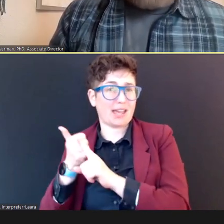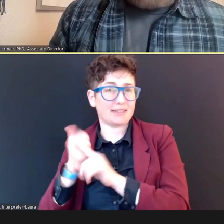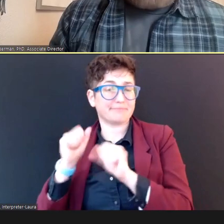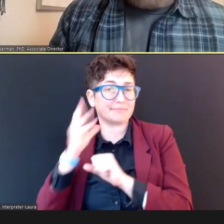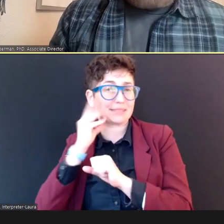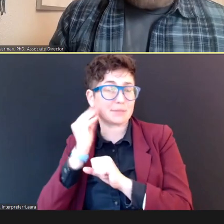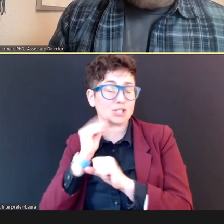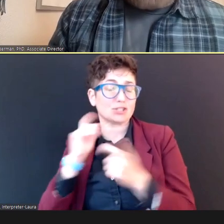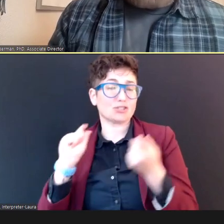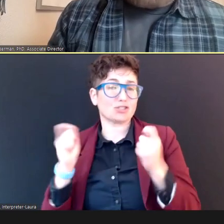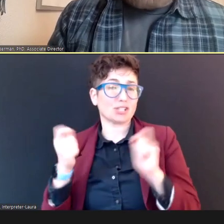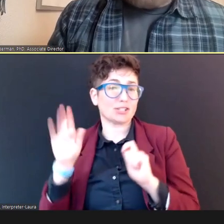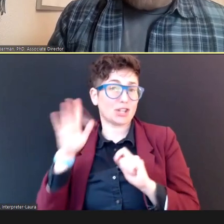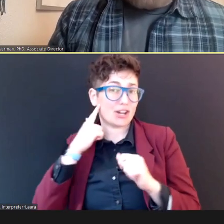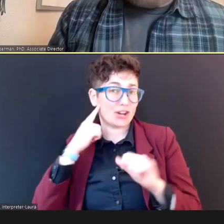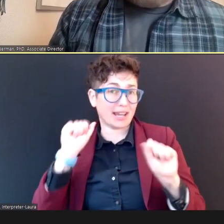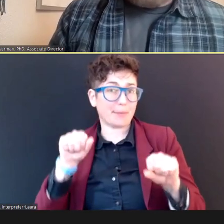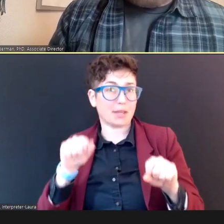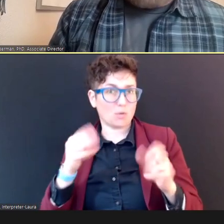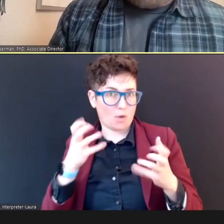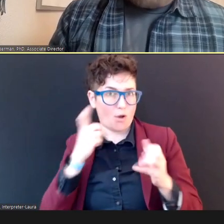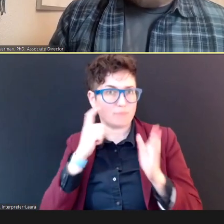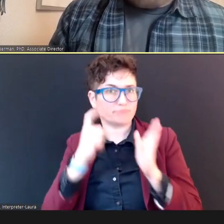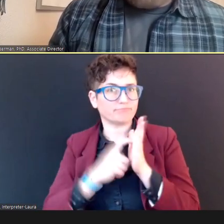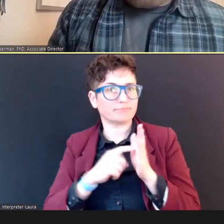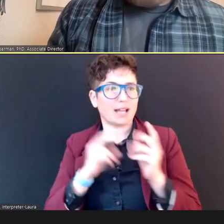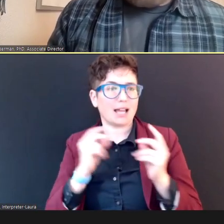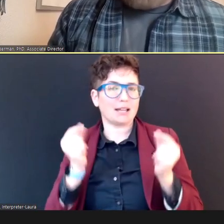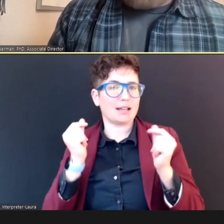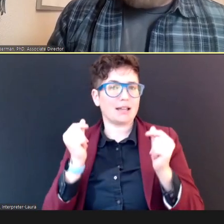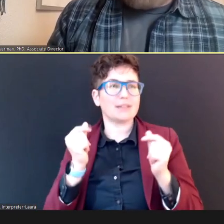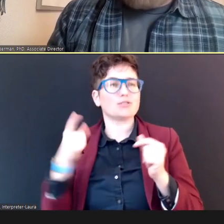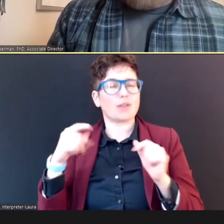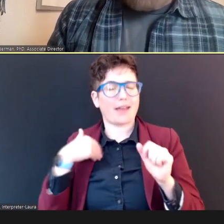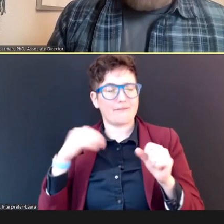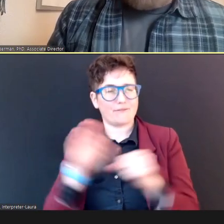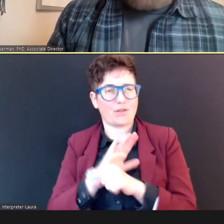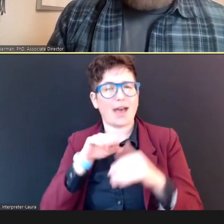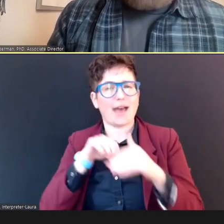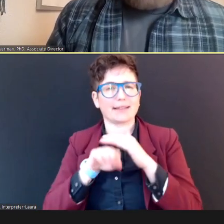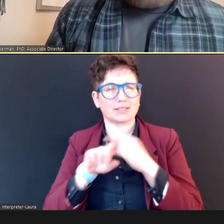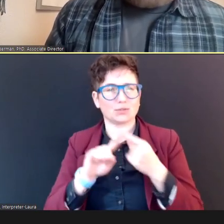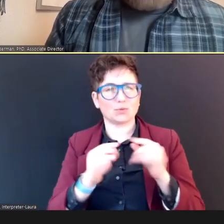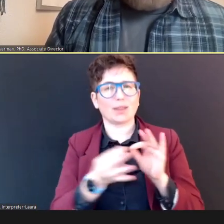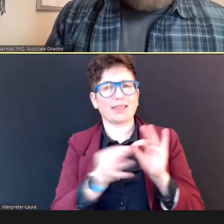identify so that they have full access to language, and all of the